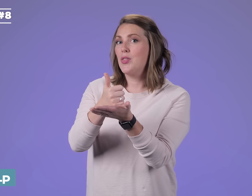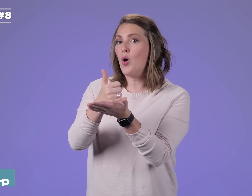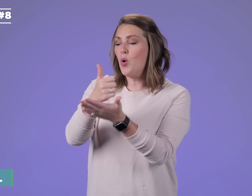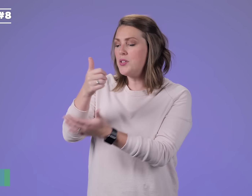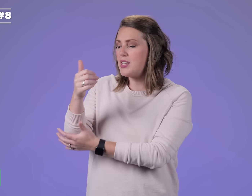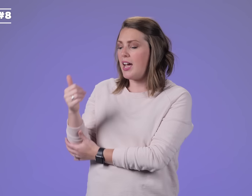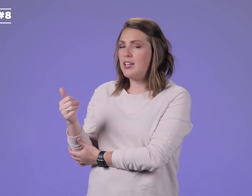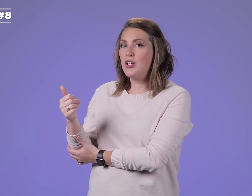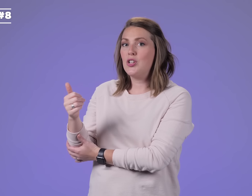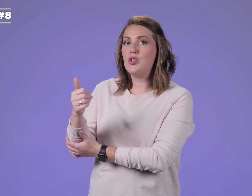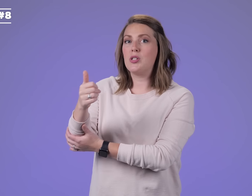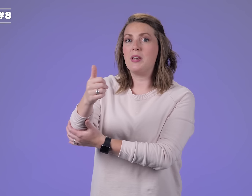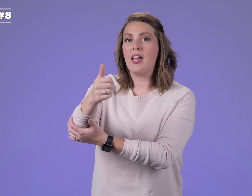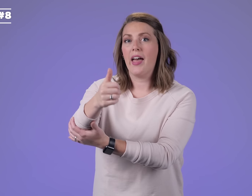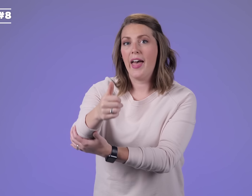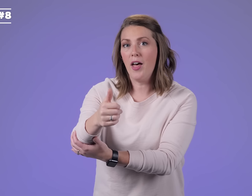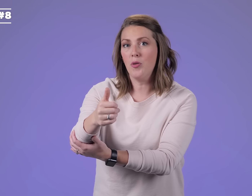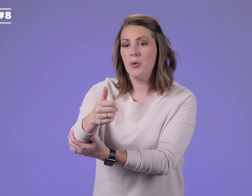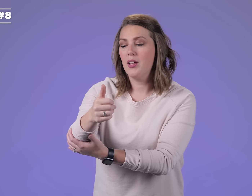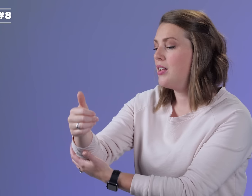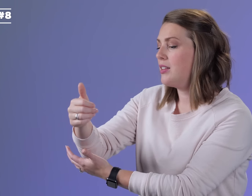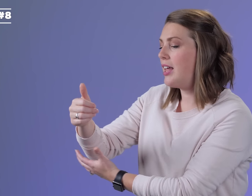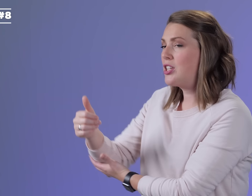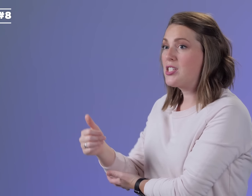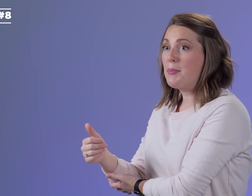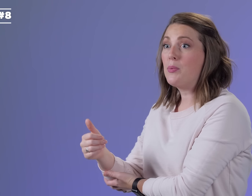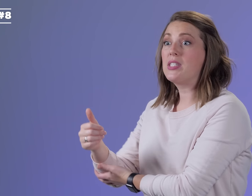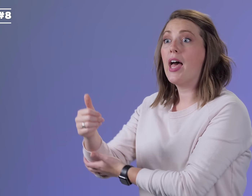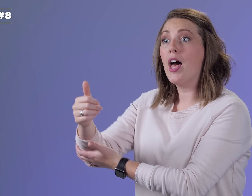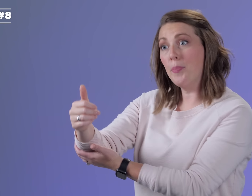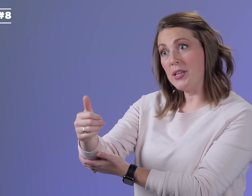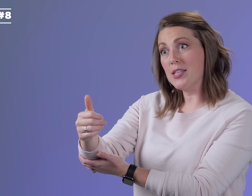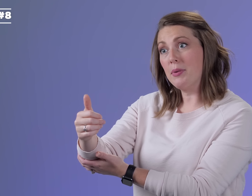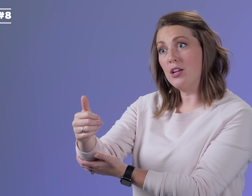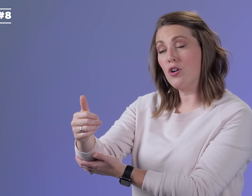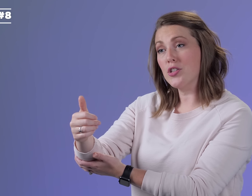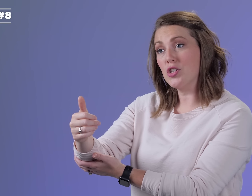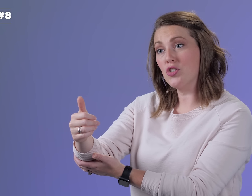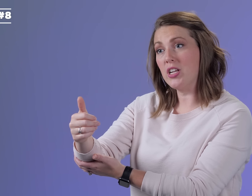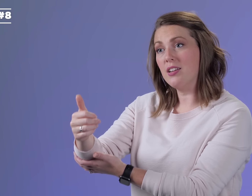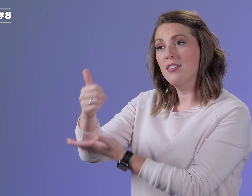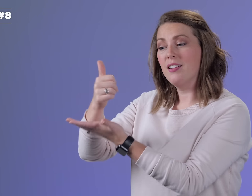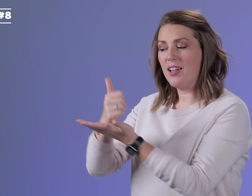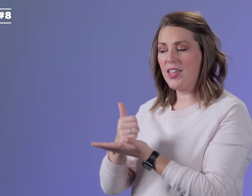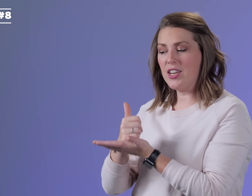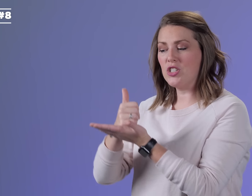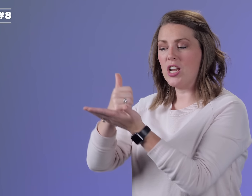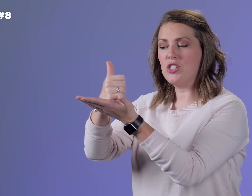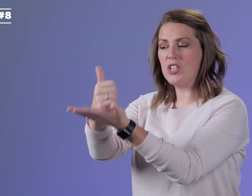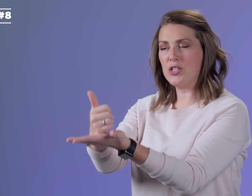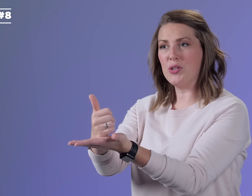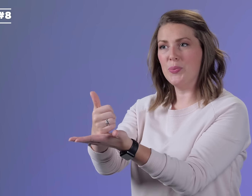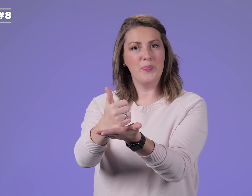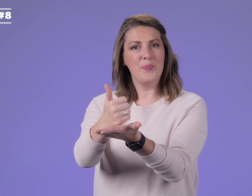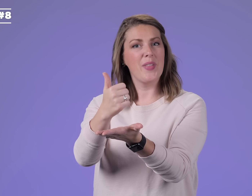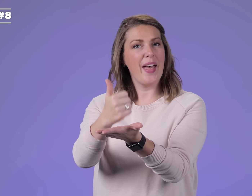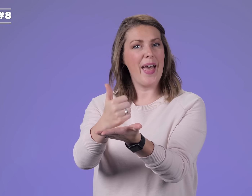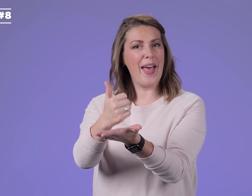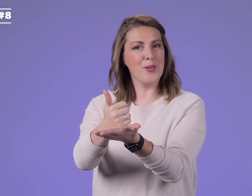The old sign used to be help like somebody was helping somebody across the street and then it changed into.... HELP